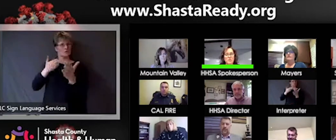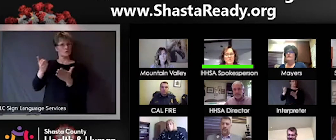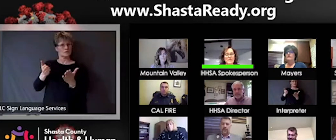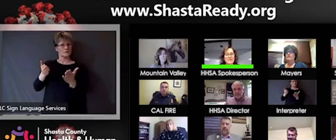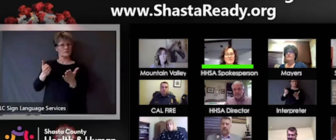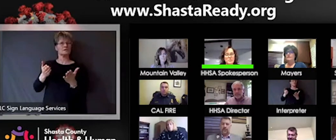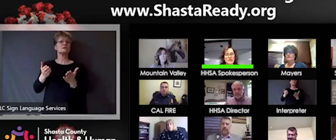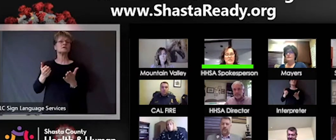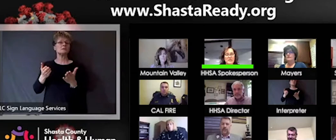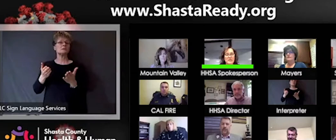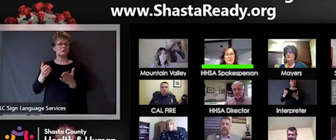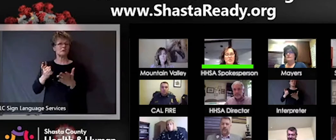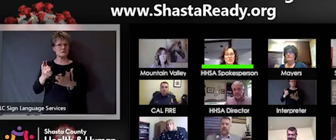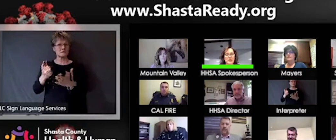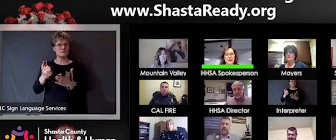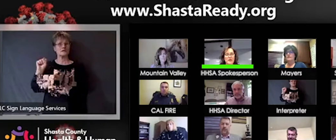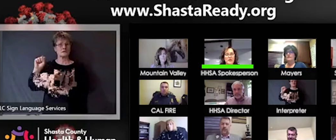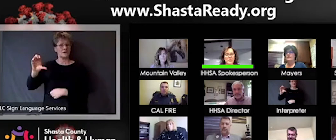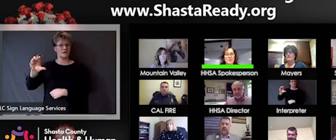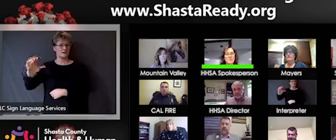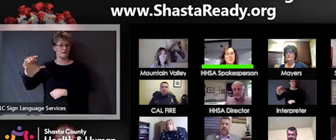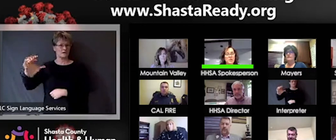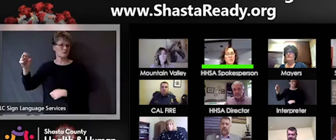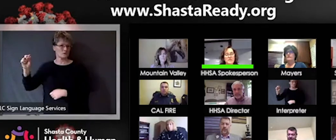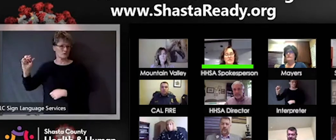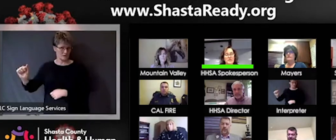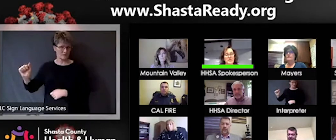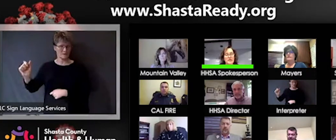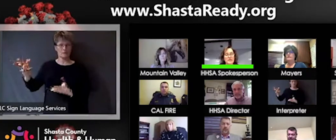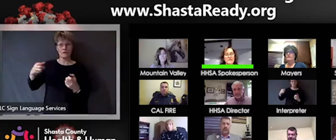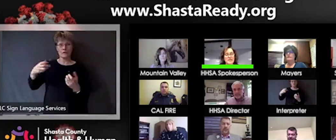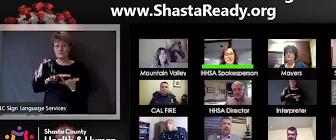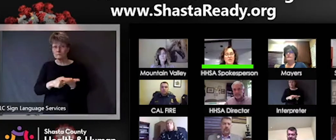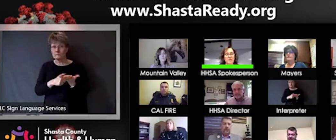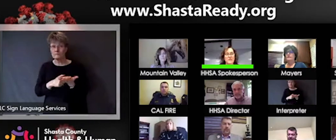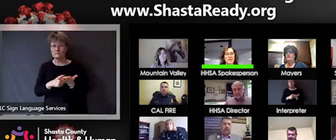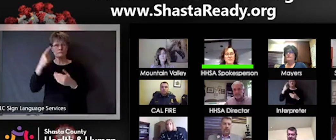would like to speak a little bit about mental wellness and taking care of